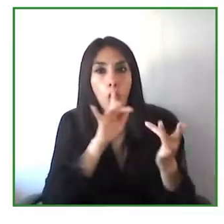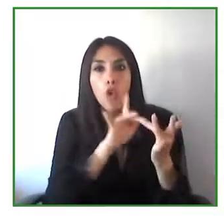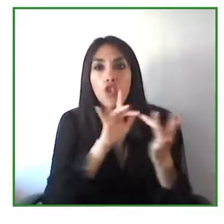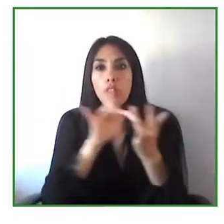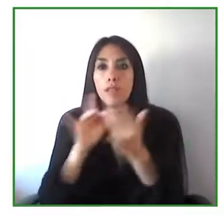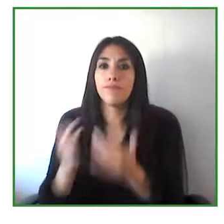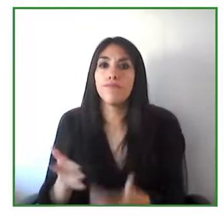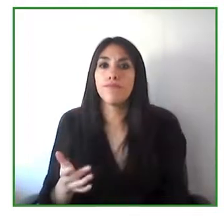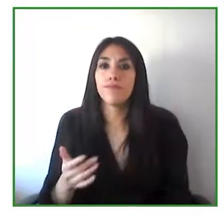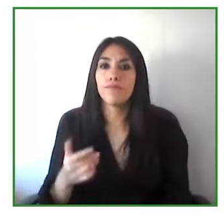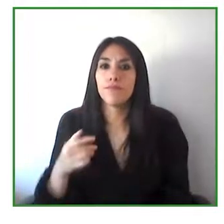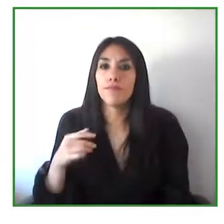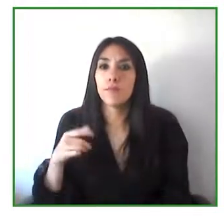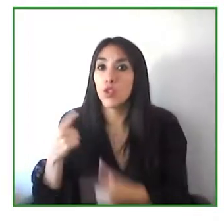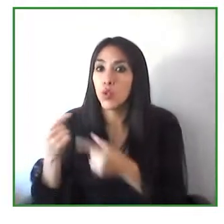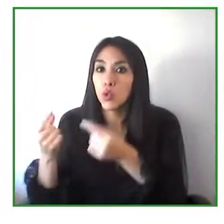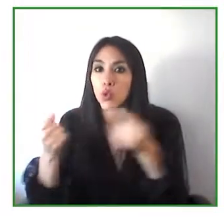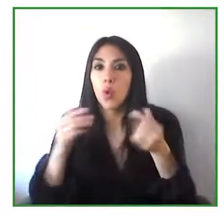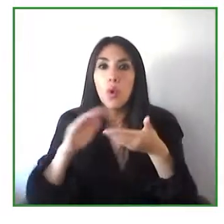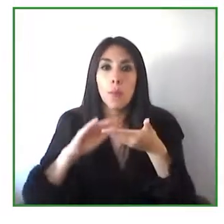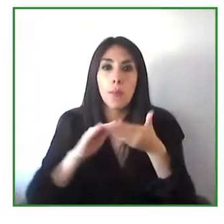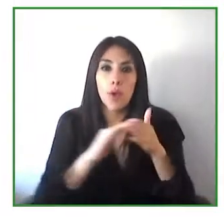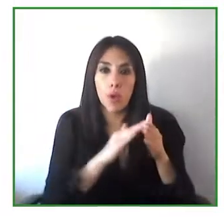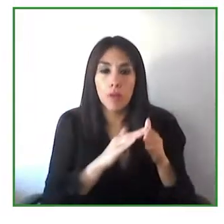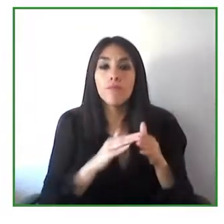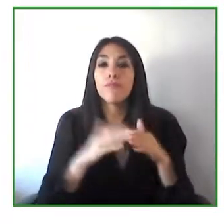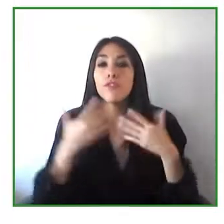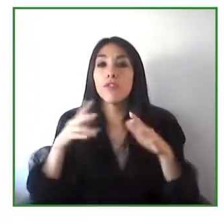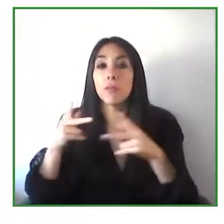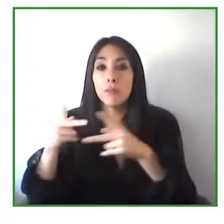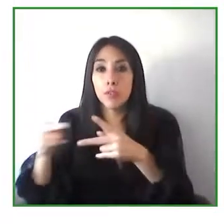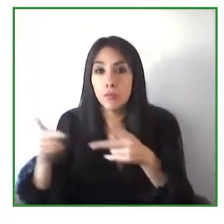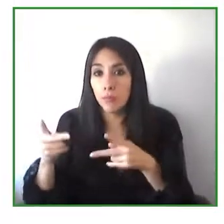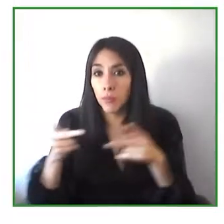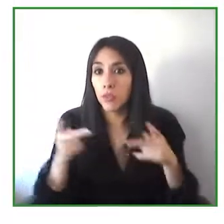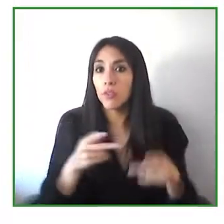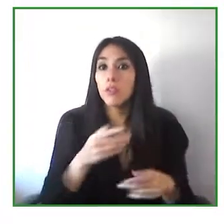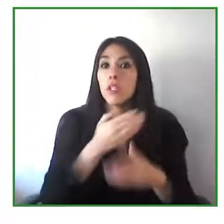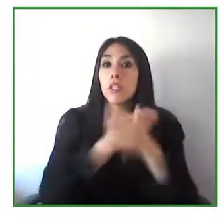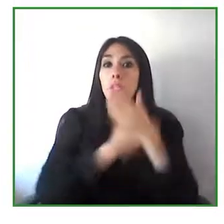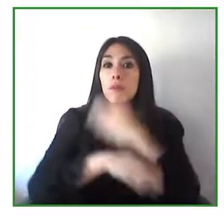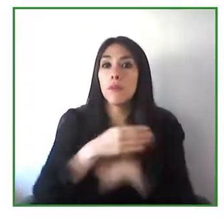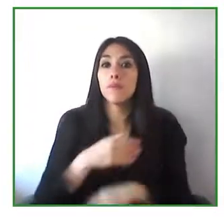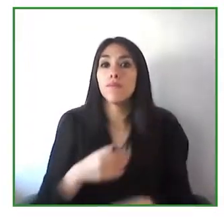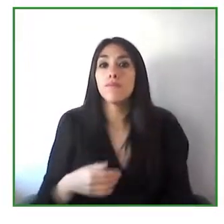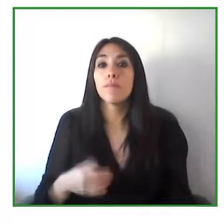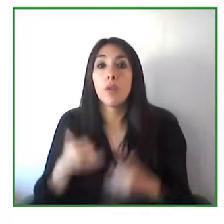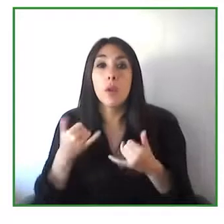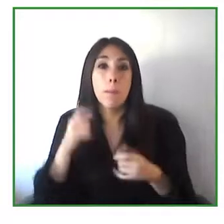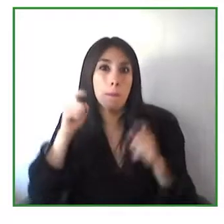We actually monitor the implementation of the Convention and the Right to Person with